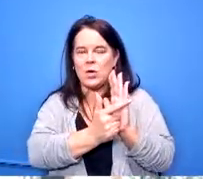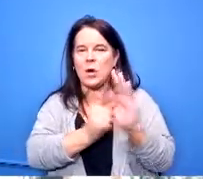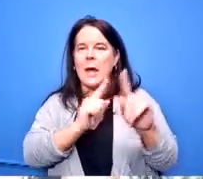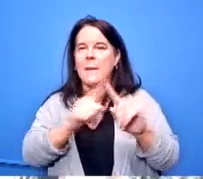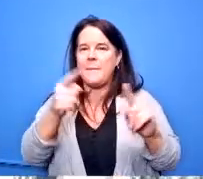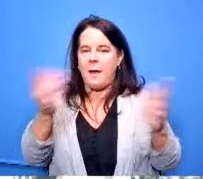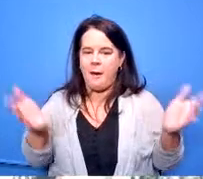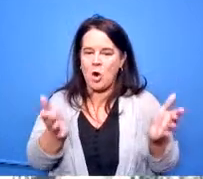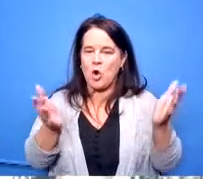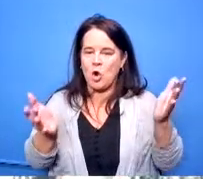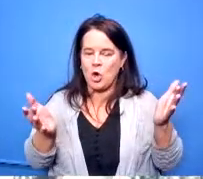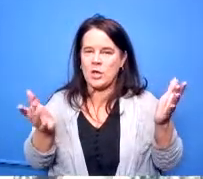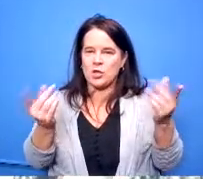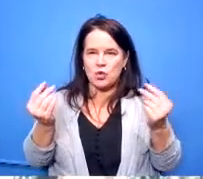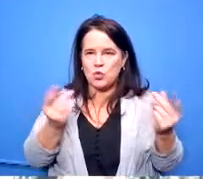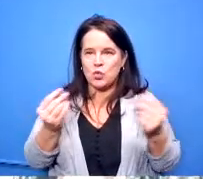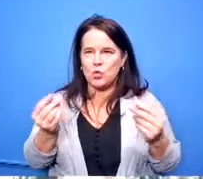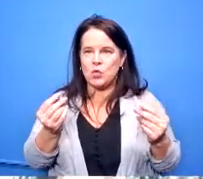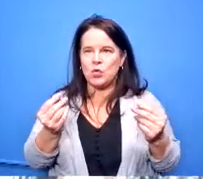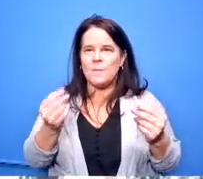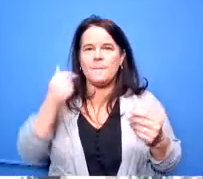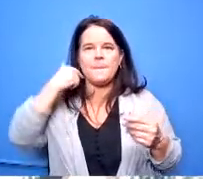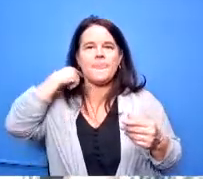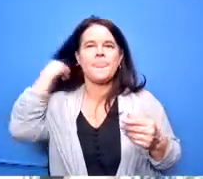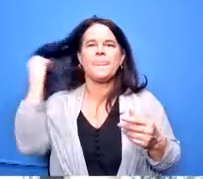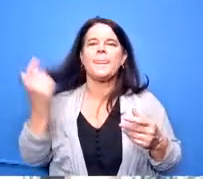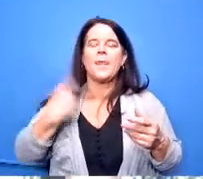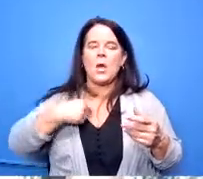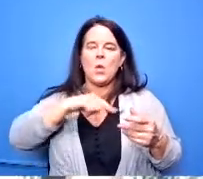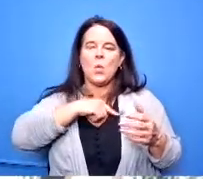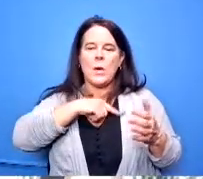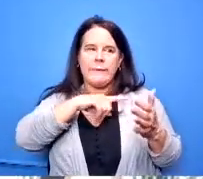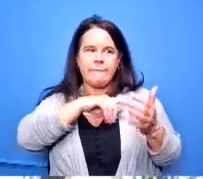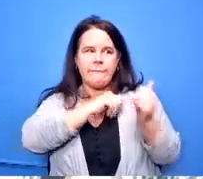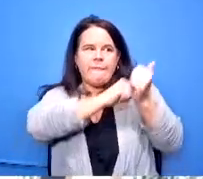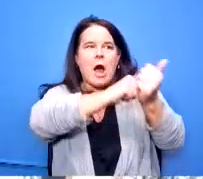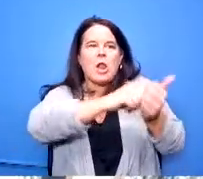is ultimately follow some government agency typically it's the state do a lot of school